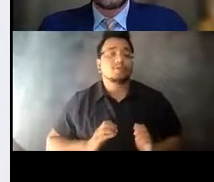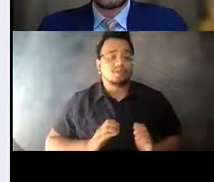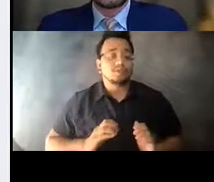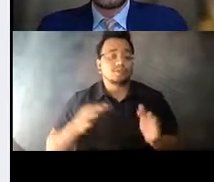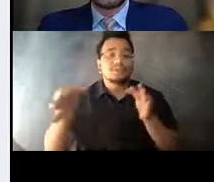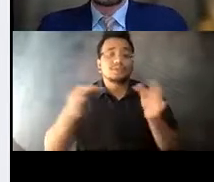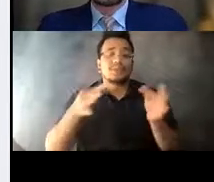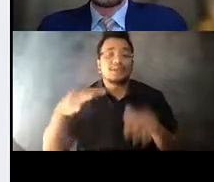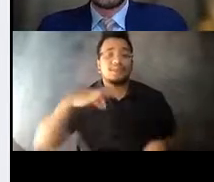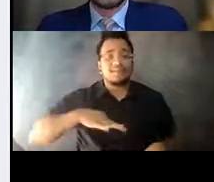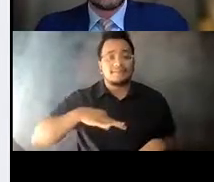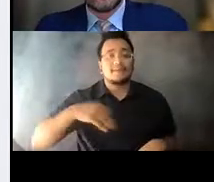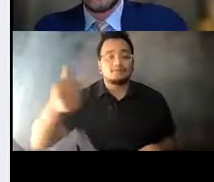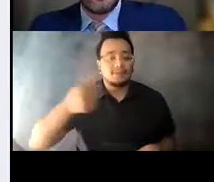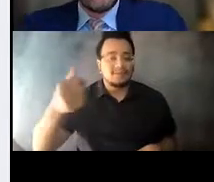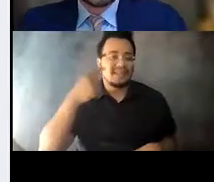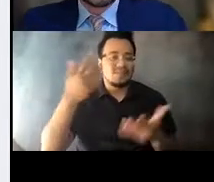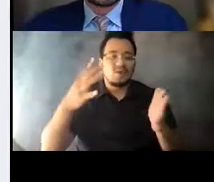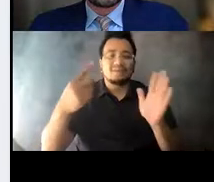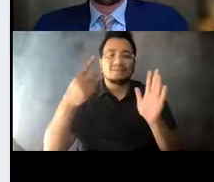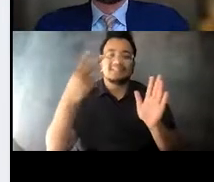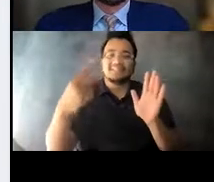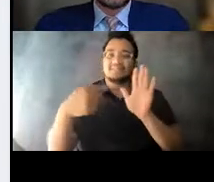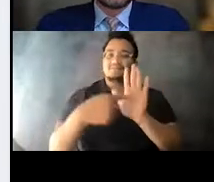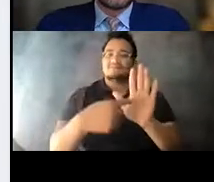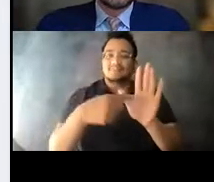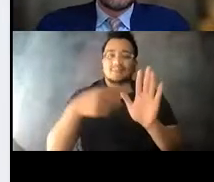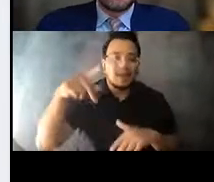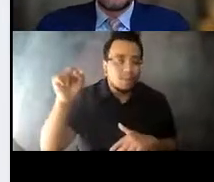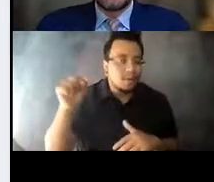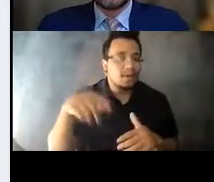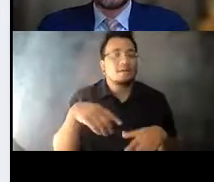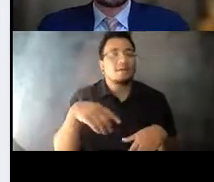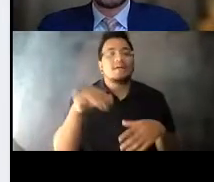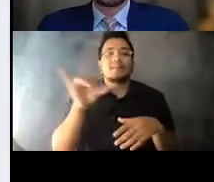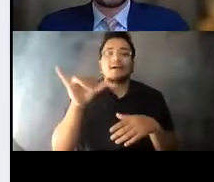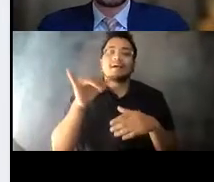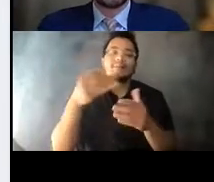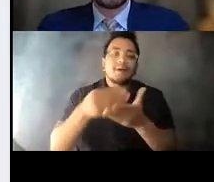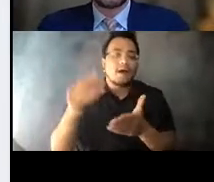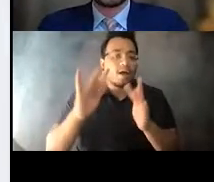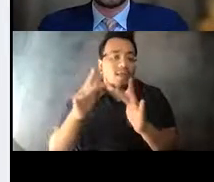14:32:37 seen some of those examples here today. 14:32:44 Making it easier to buy tickets online, making those fare products more flexible and